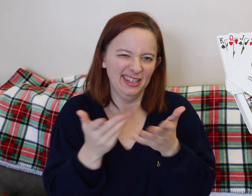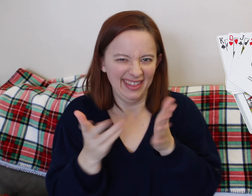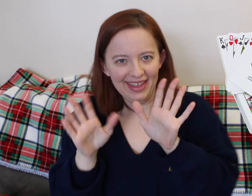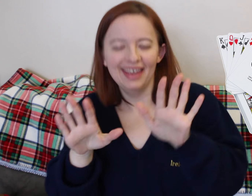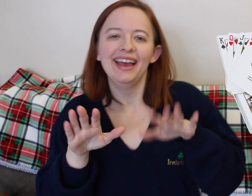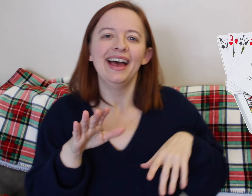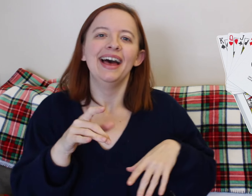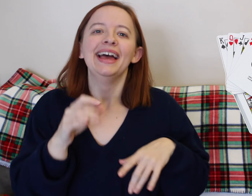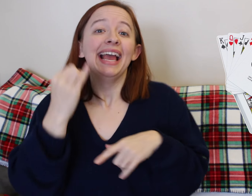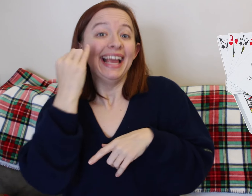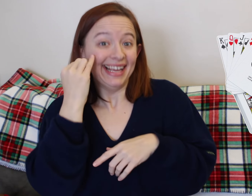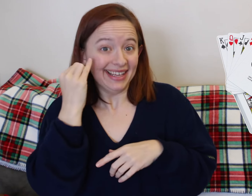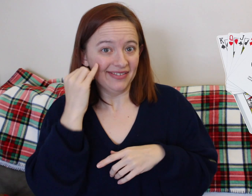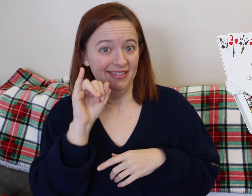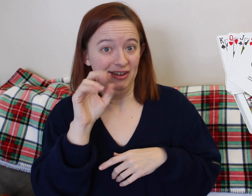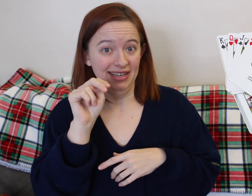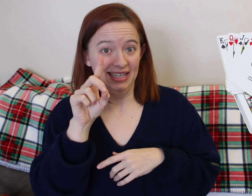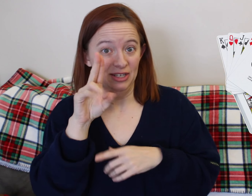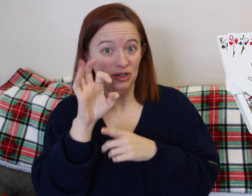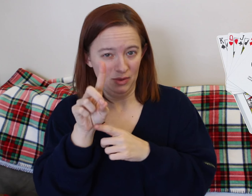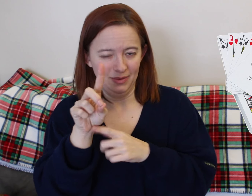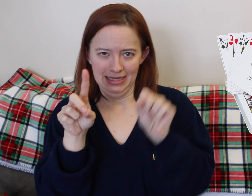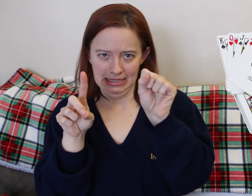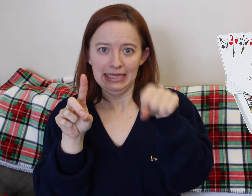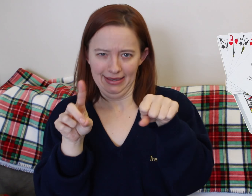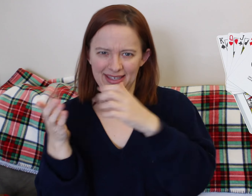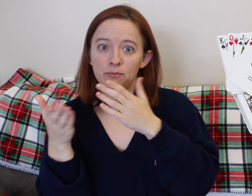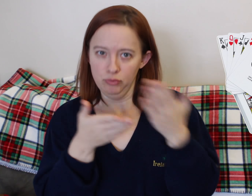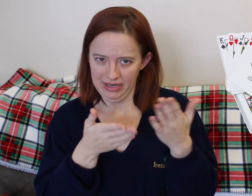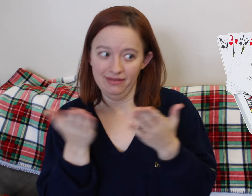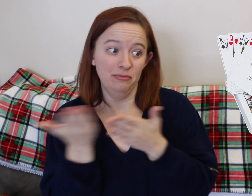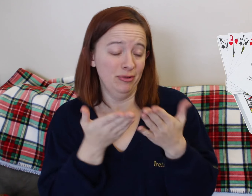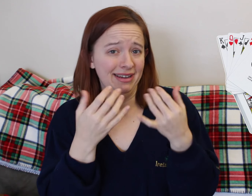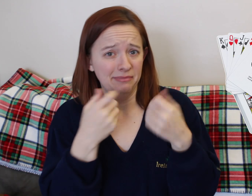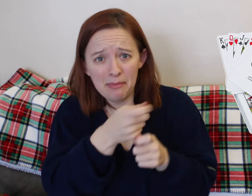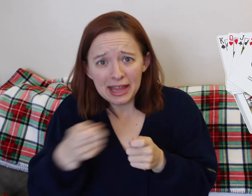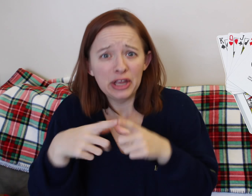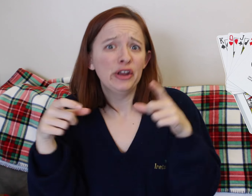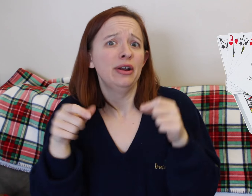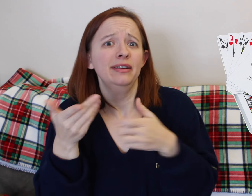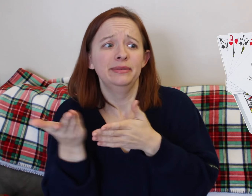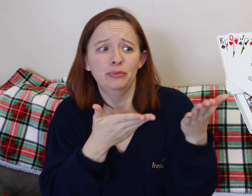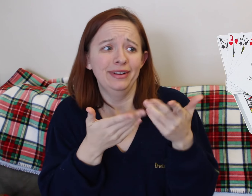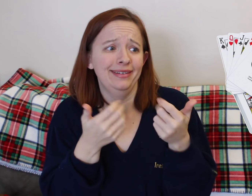You want to listen to music or do hypno birthing, you can definitely use them. Next is playing cards .